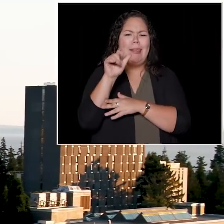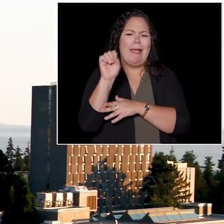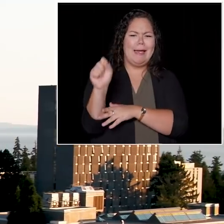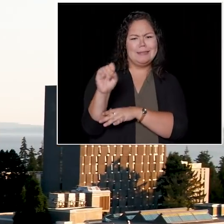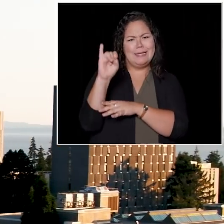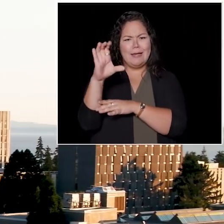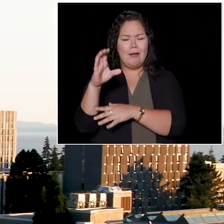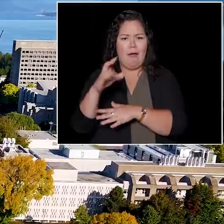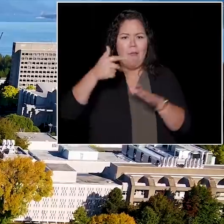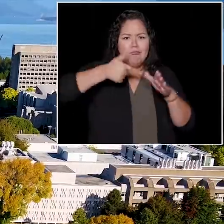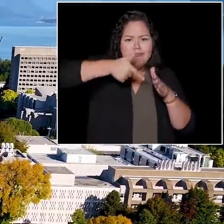construction on Main Mall,